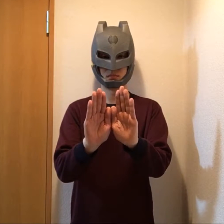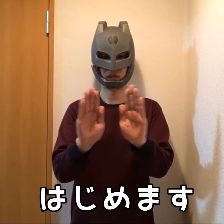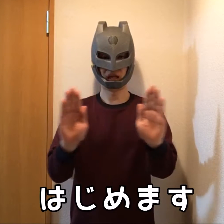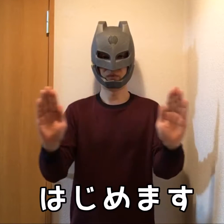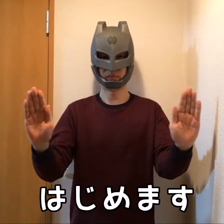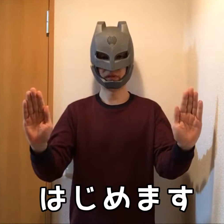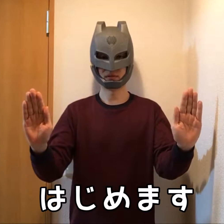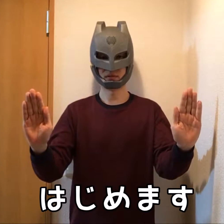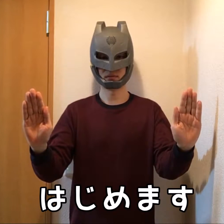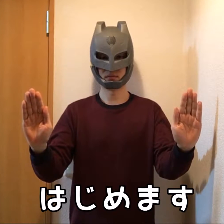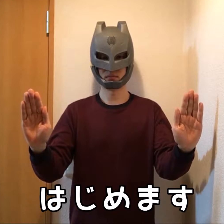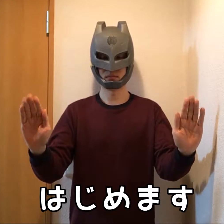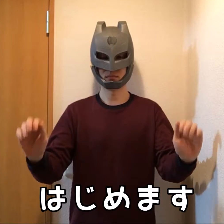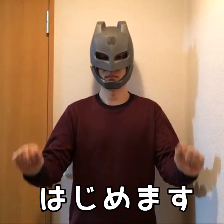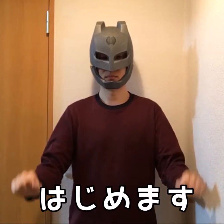Let's start